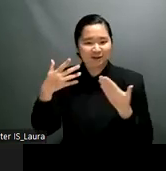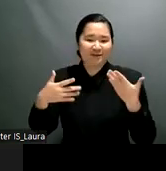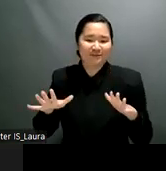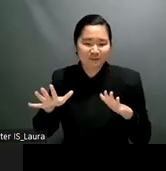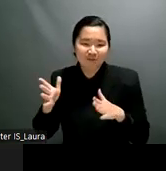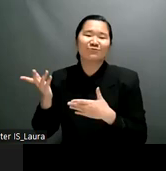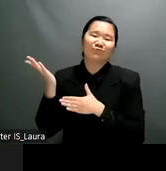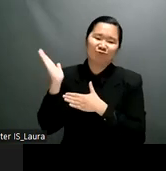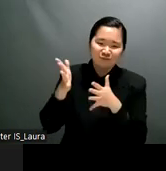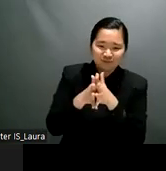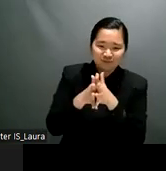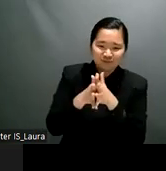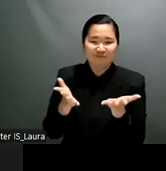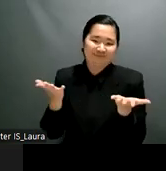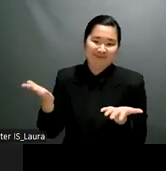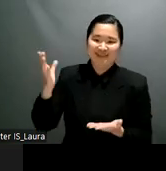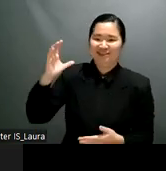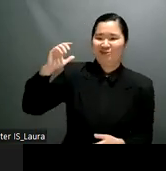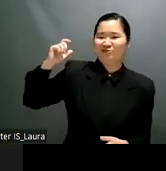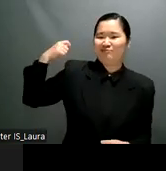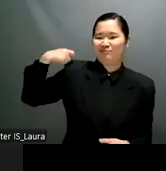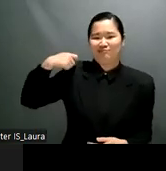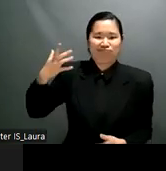thank you very much um some of the things that i hear